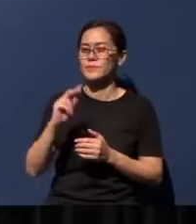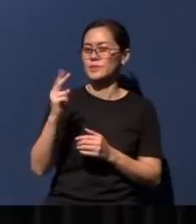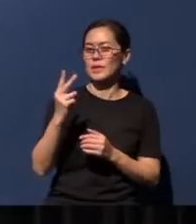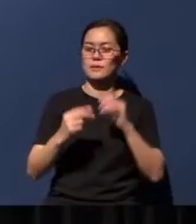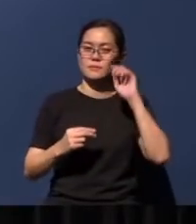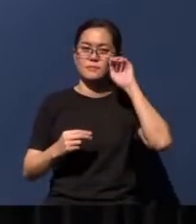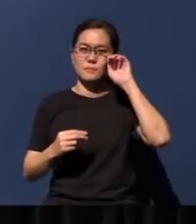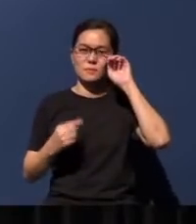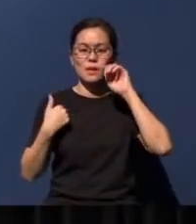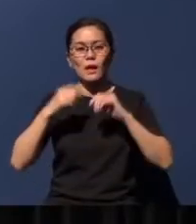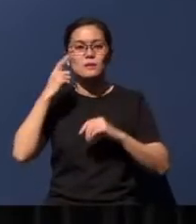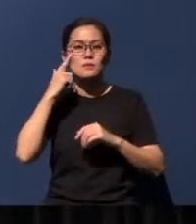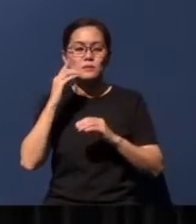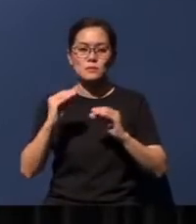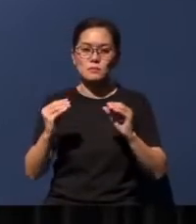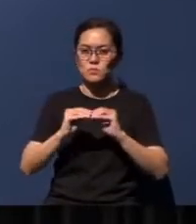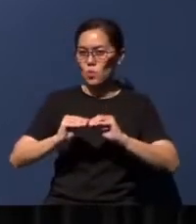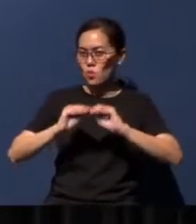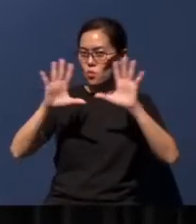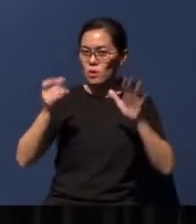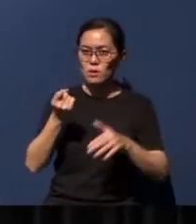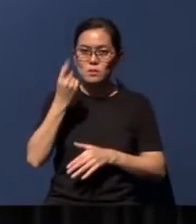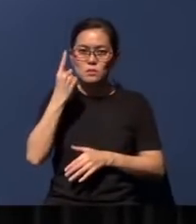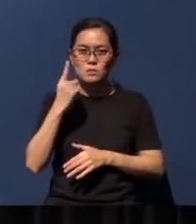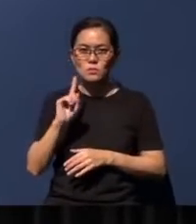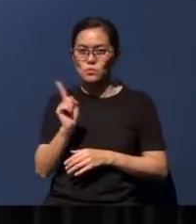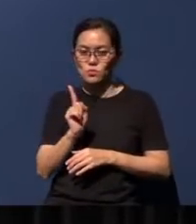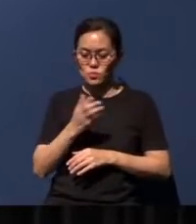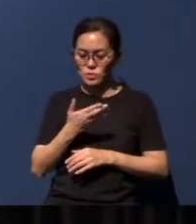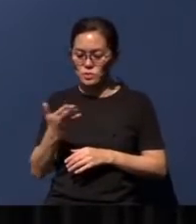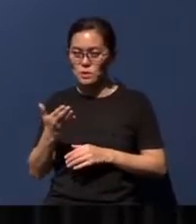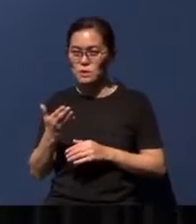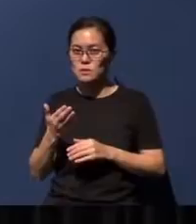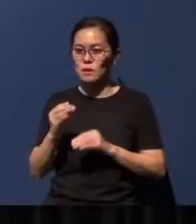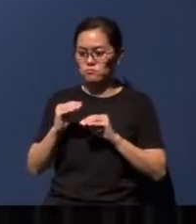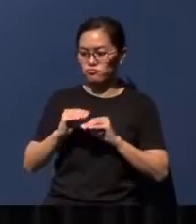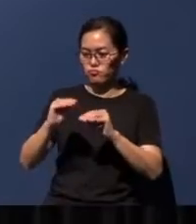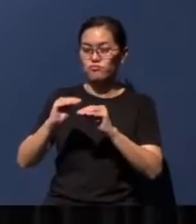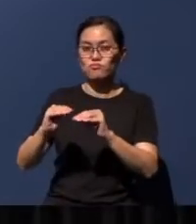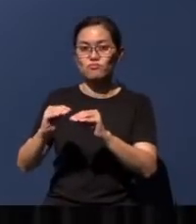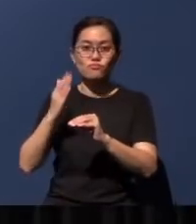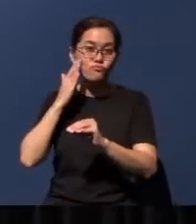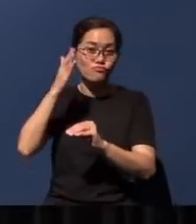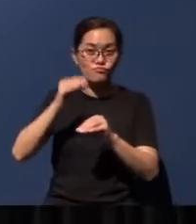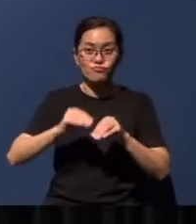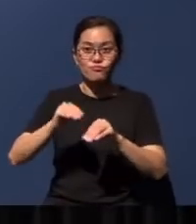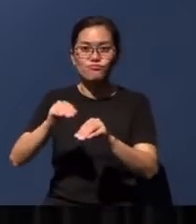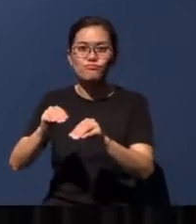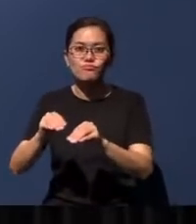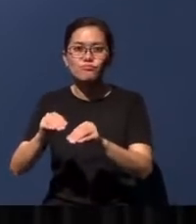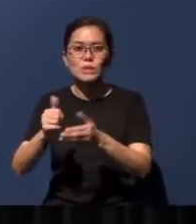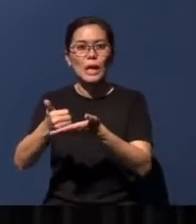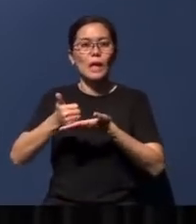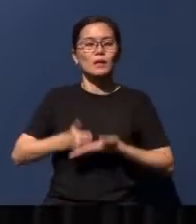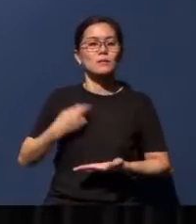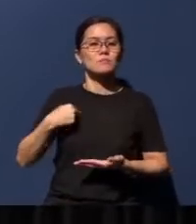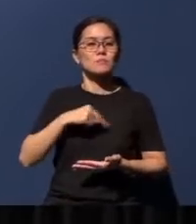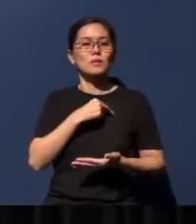a clearer understanding of where things are headed in the future will actually help us to refocus